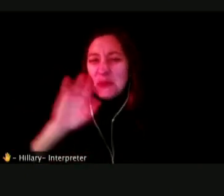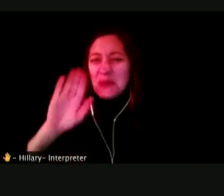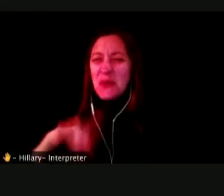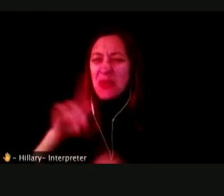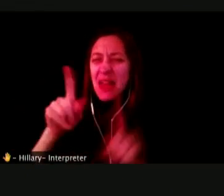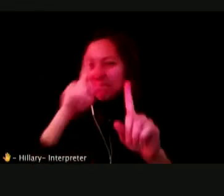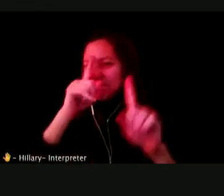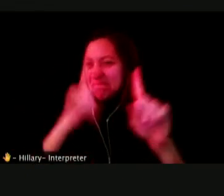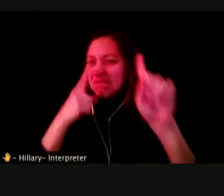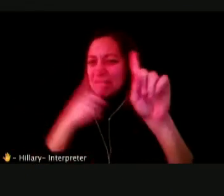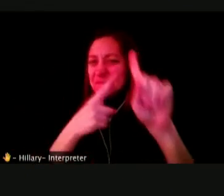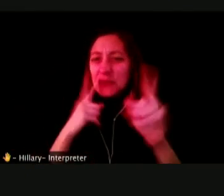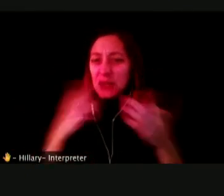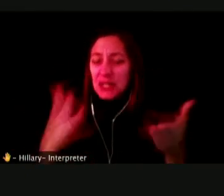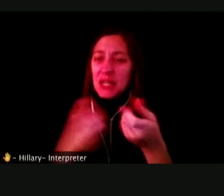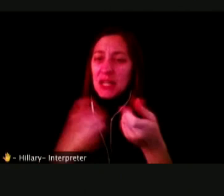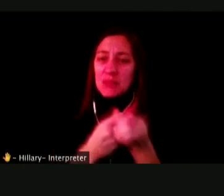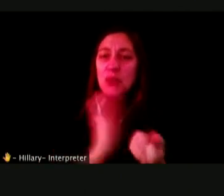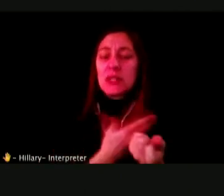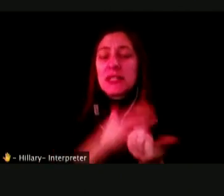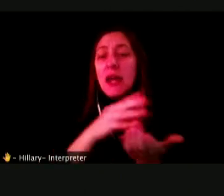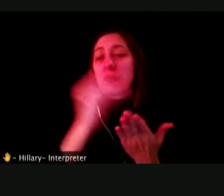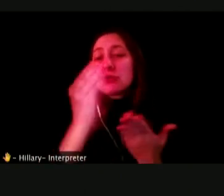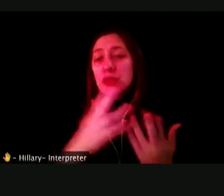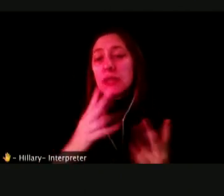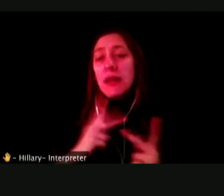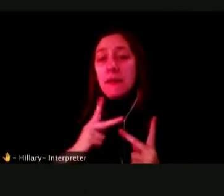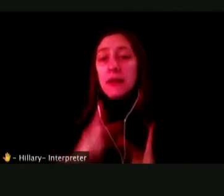IT SUPPORTS OUR STUDENTS PHYSICAL, SOCIAL AND PSYCHOLOGICAL WELL-BEING.